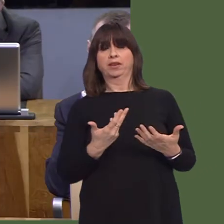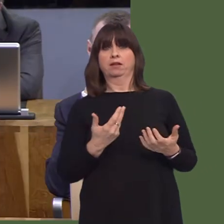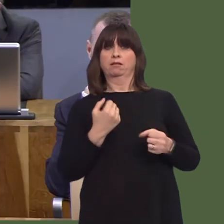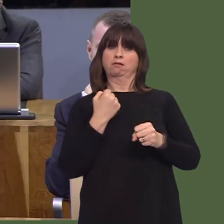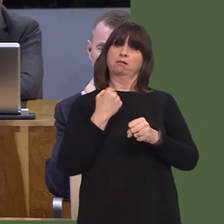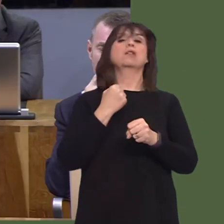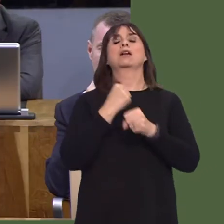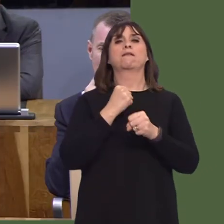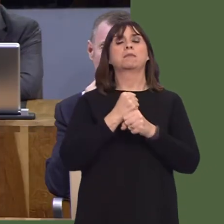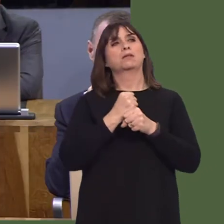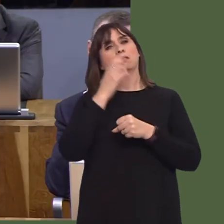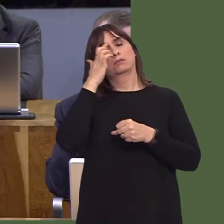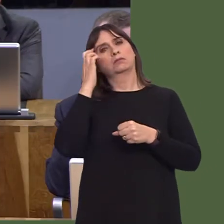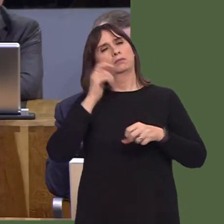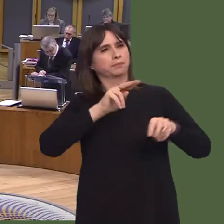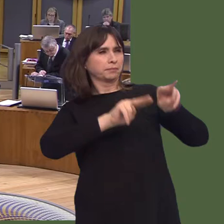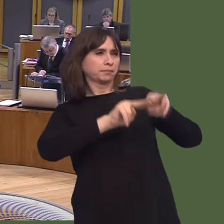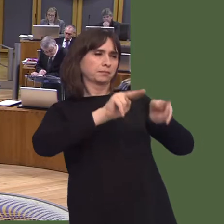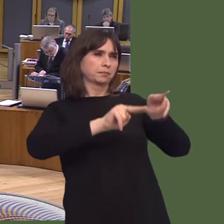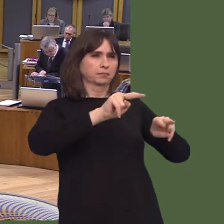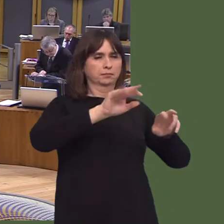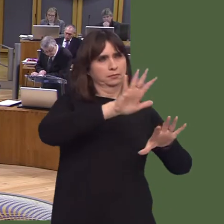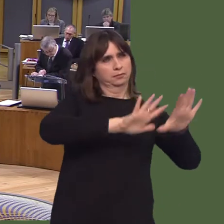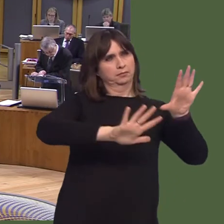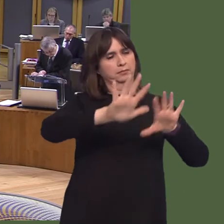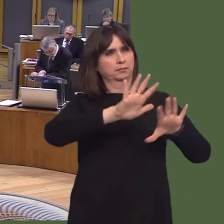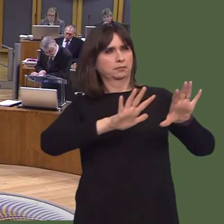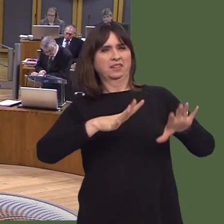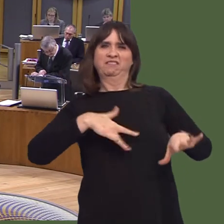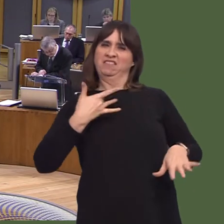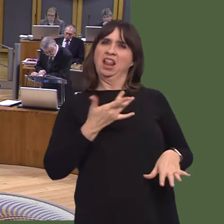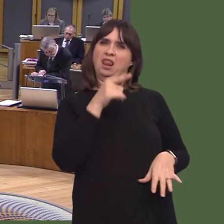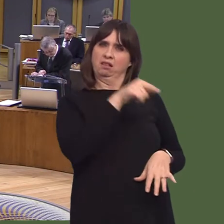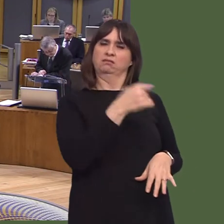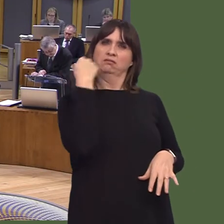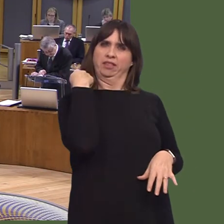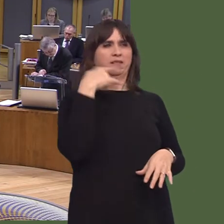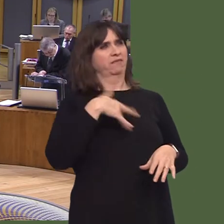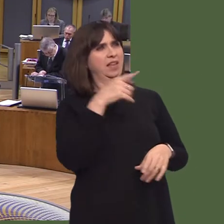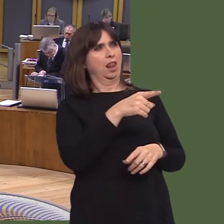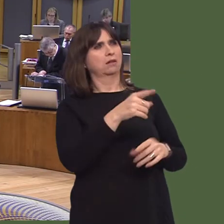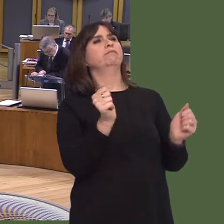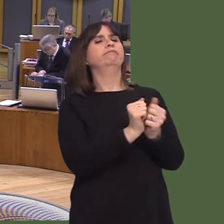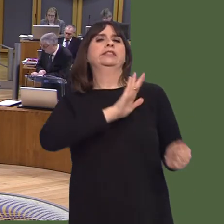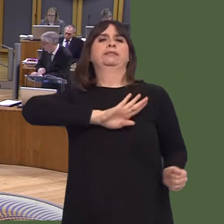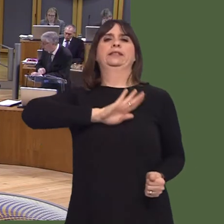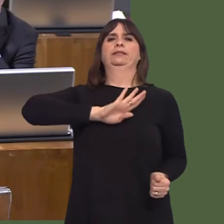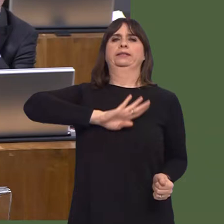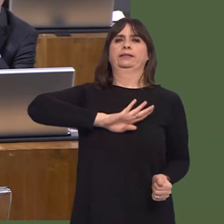Can you confirm that counselling has been offered to NHS staff?